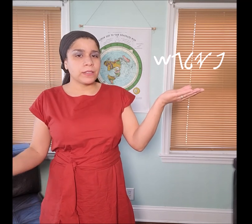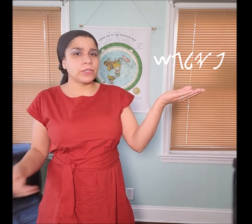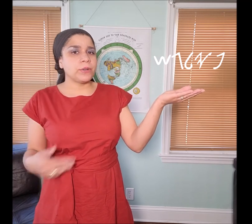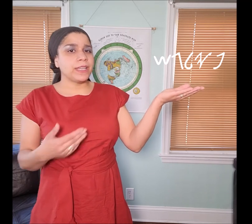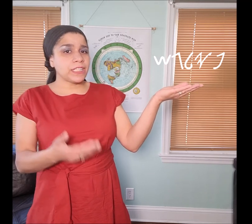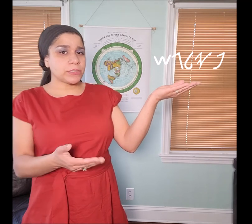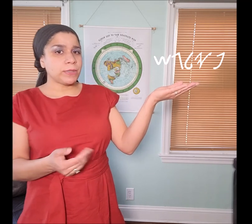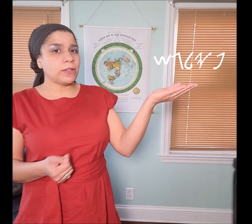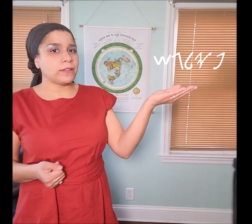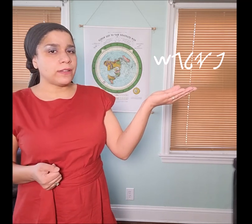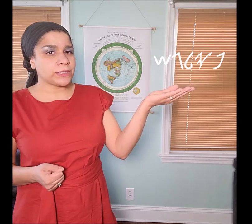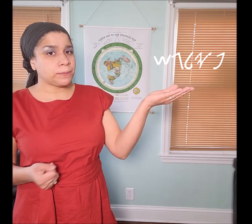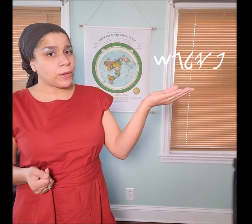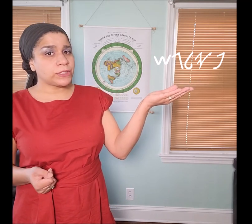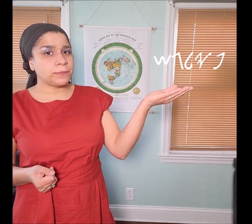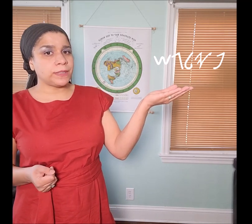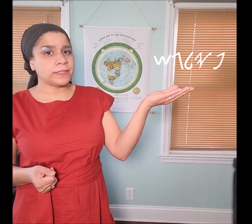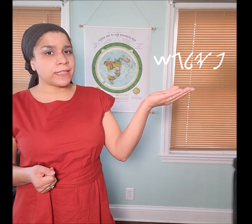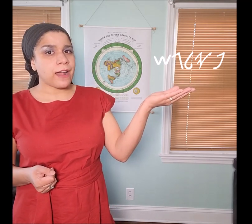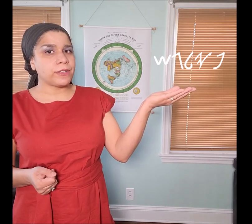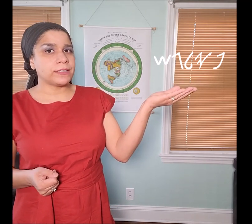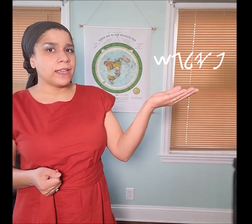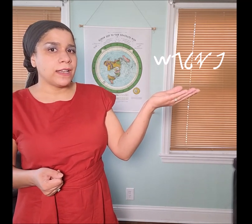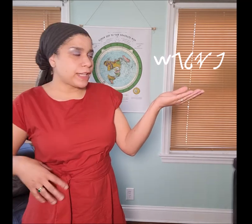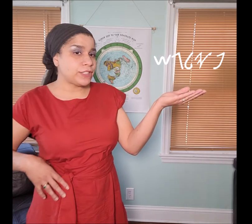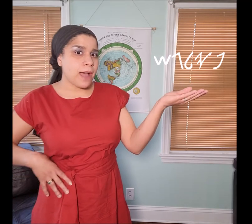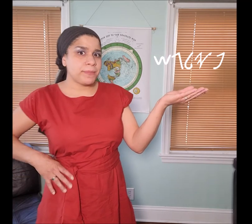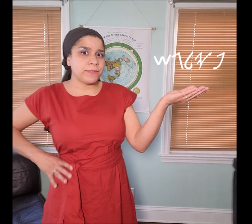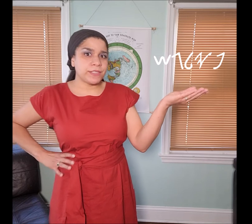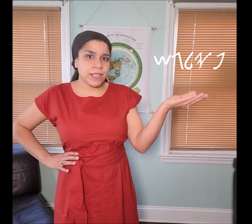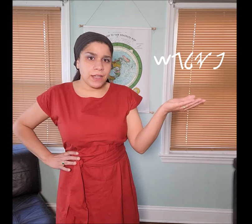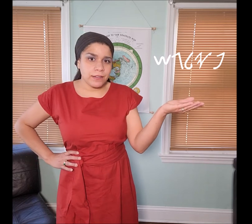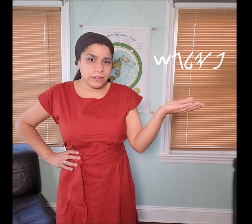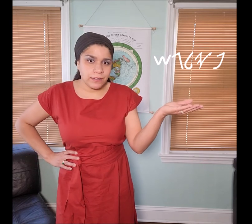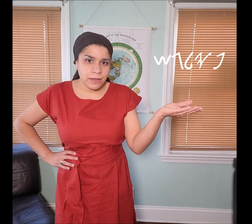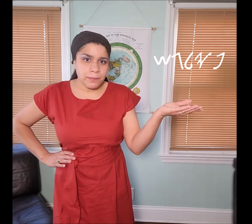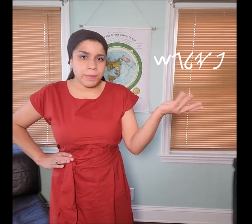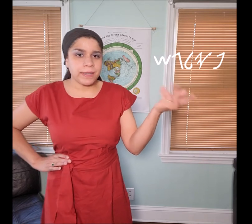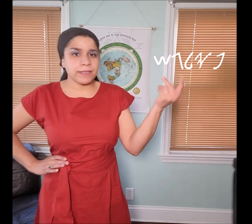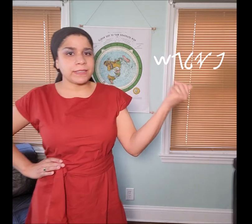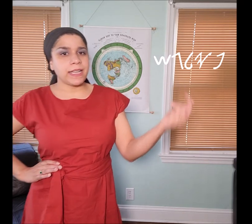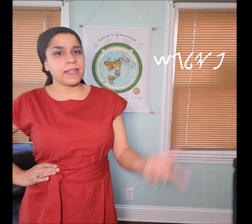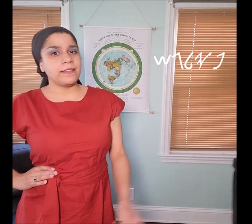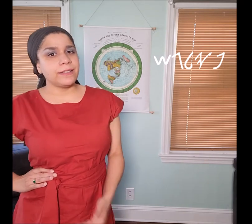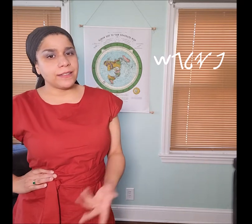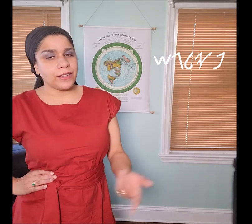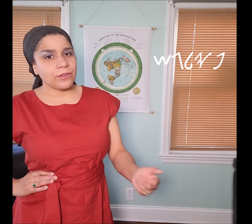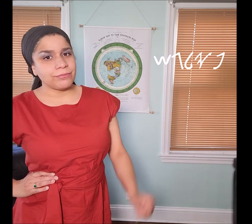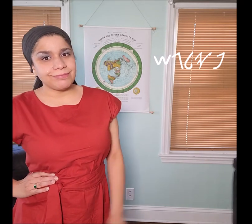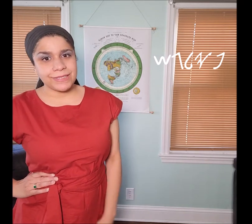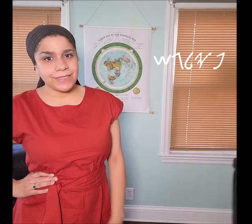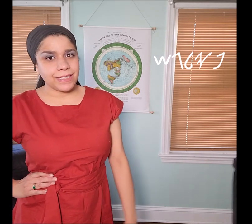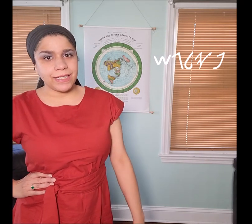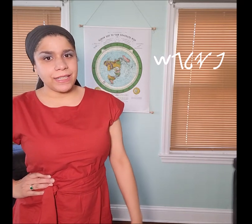so Ishmael was supposed to be Sarah’s adoptive son but instead... you know the story.